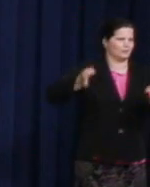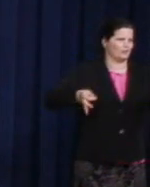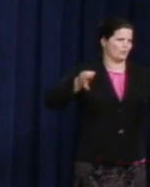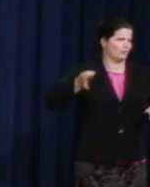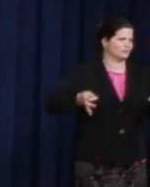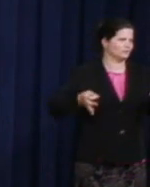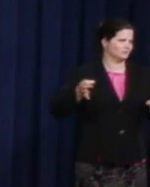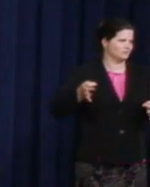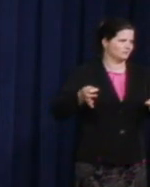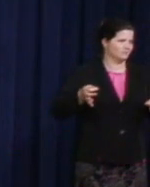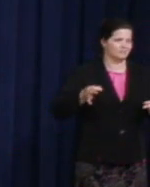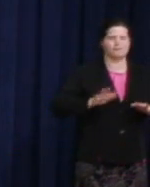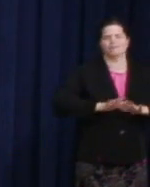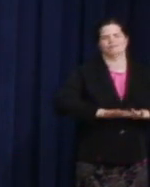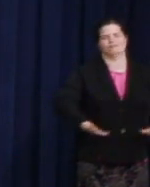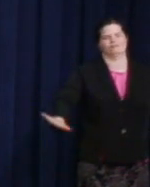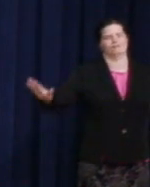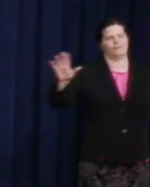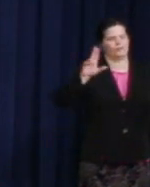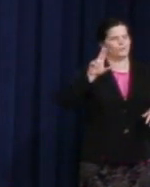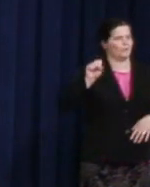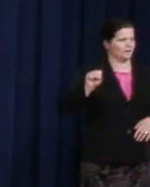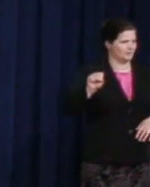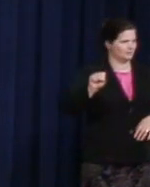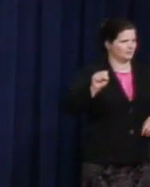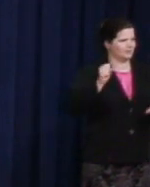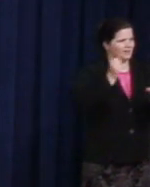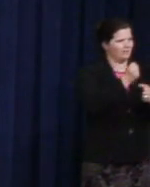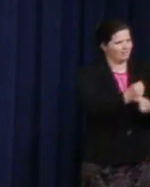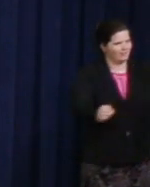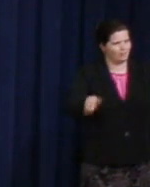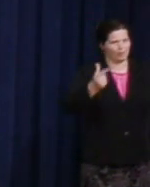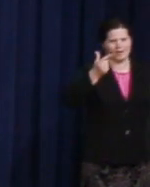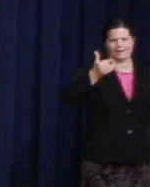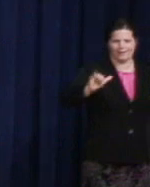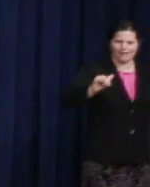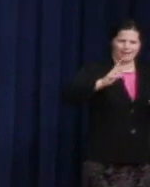and the nation, liberating gay couples in states around the country.